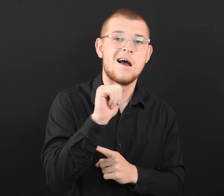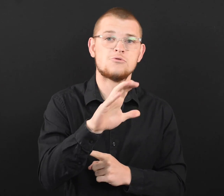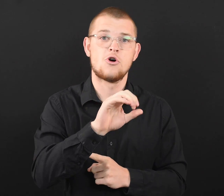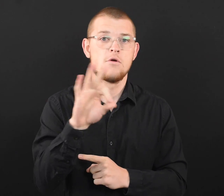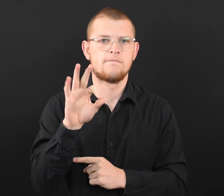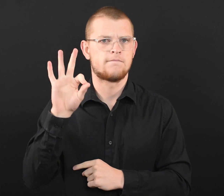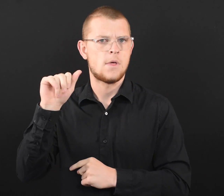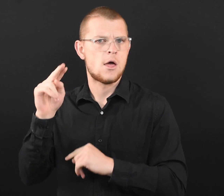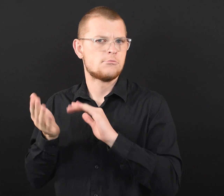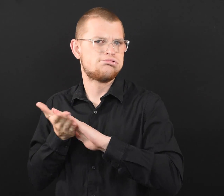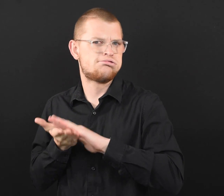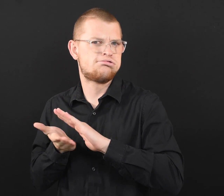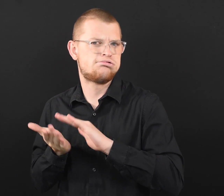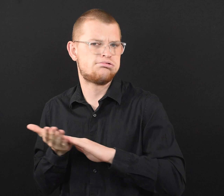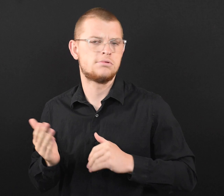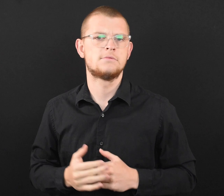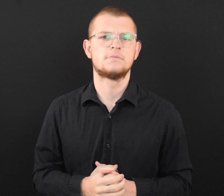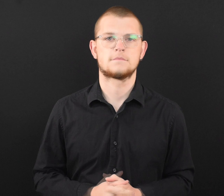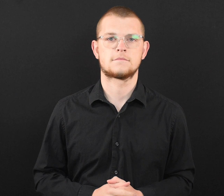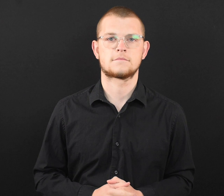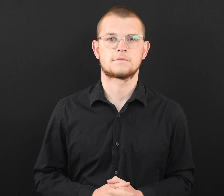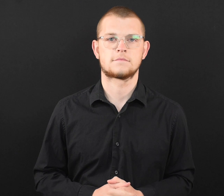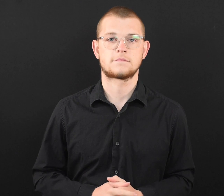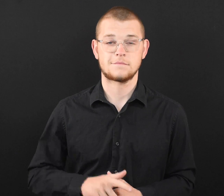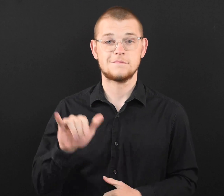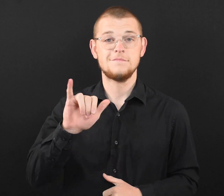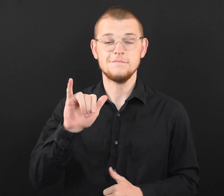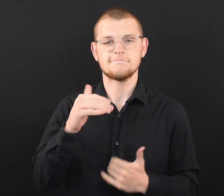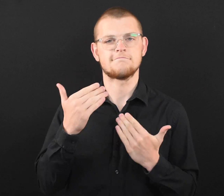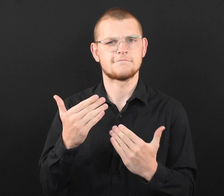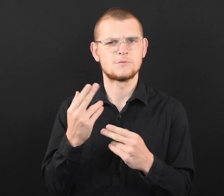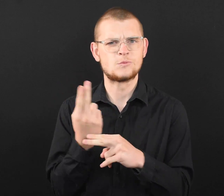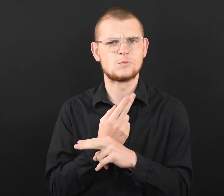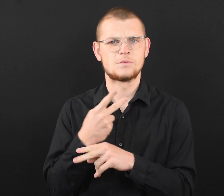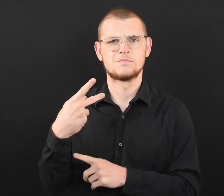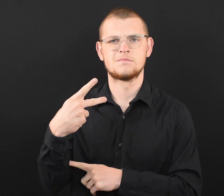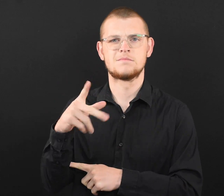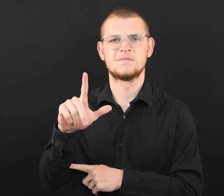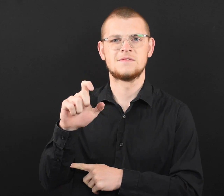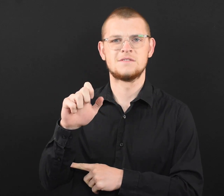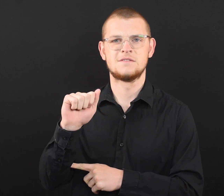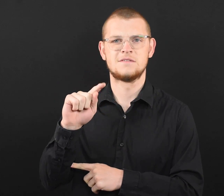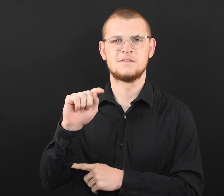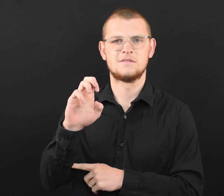even if heating or air conditioning is not on. ● Use pleated filters